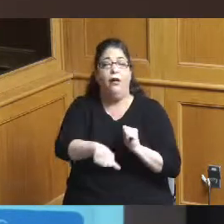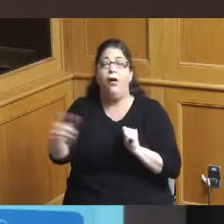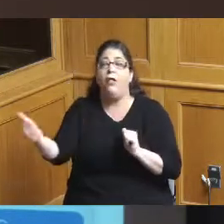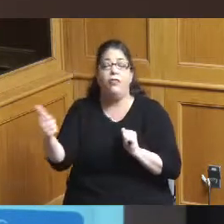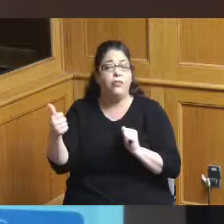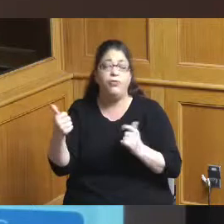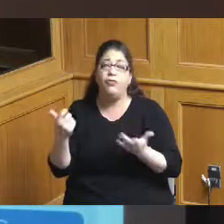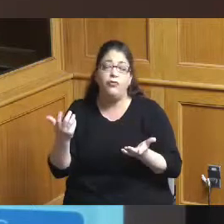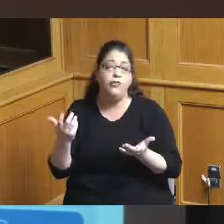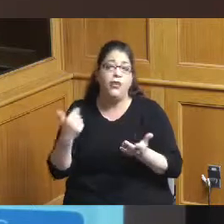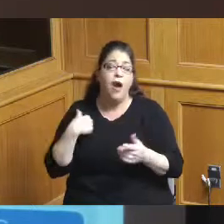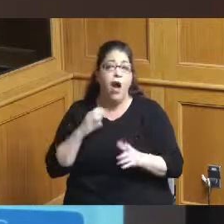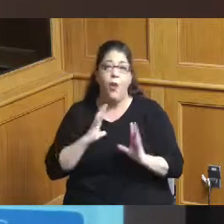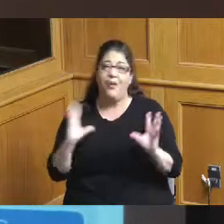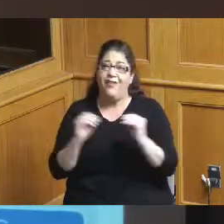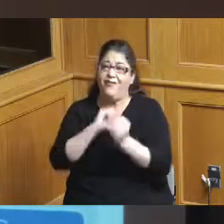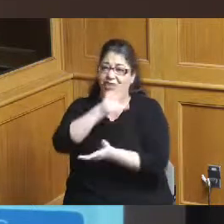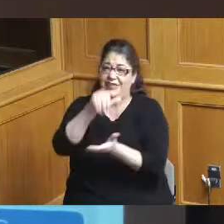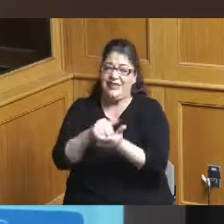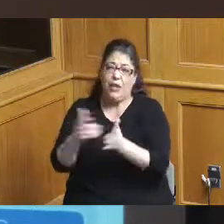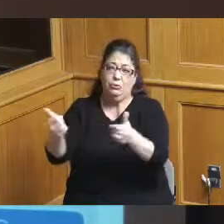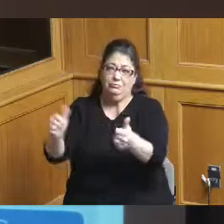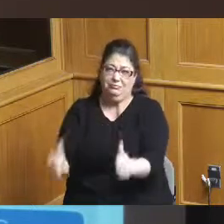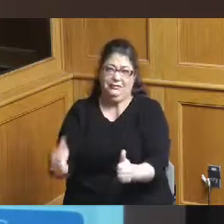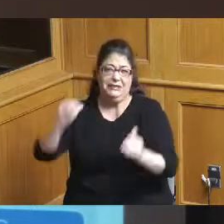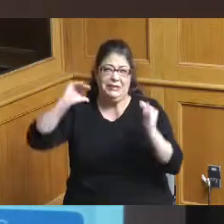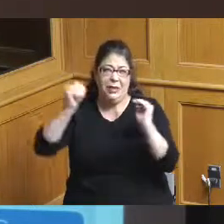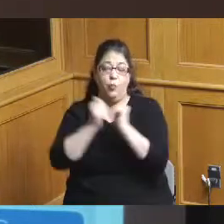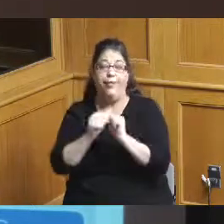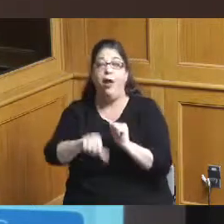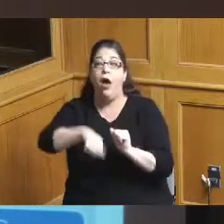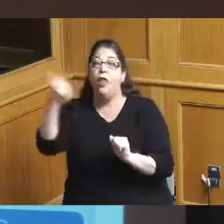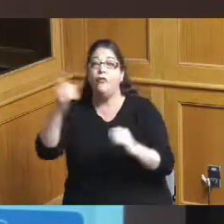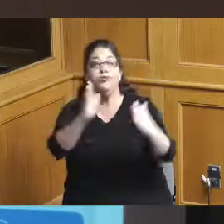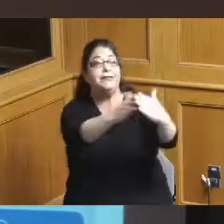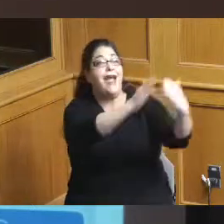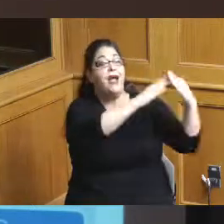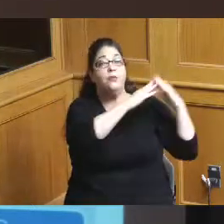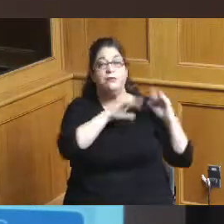blighted convention district compared to our competition in other competitor communities